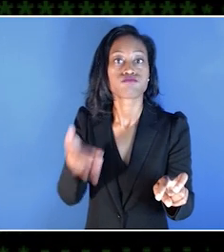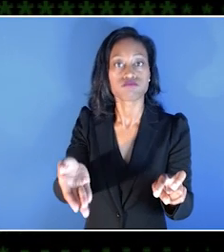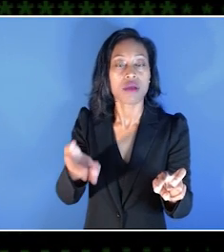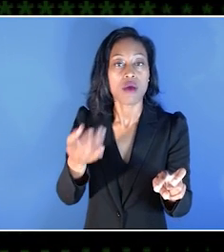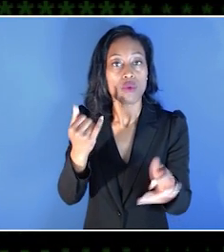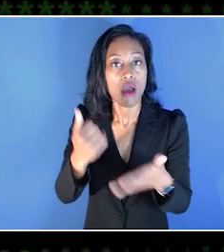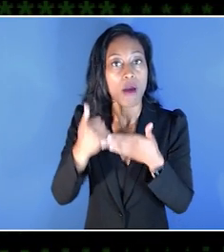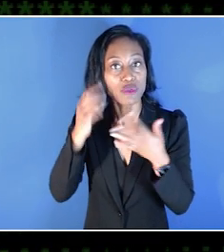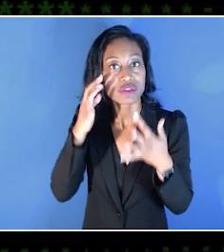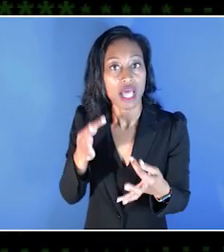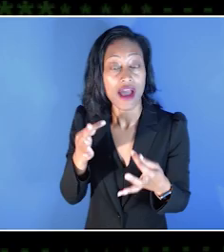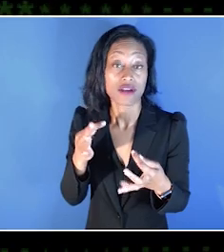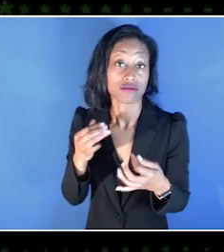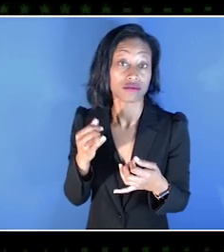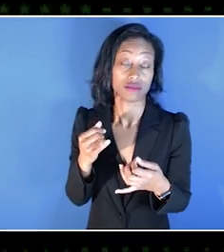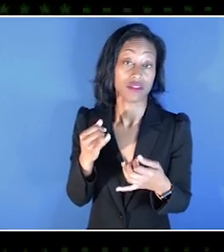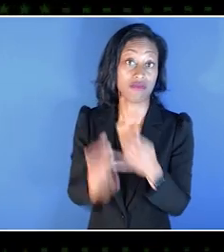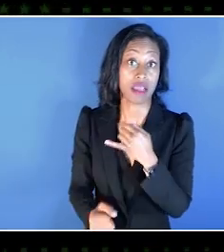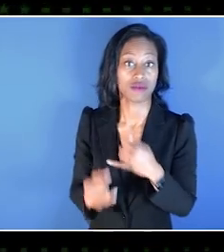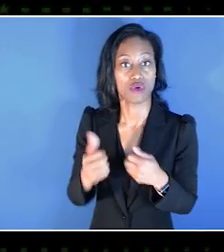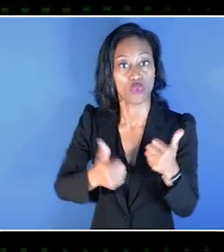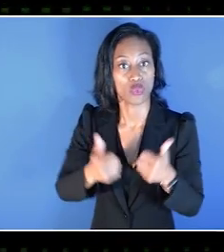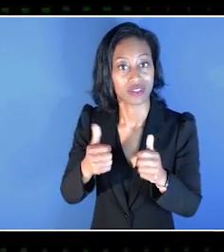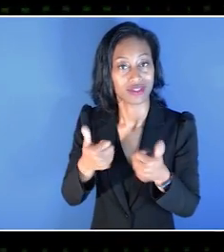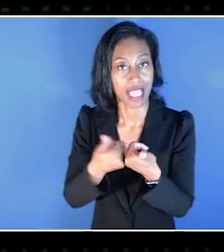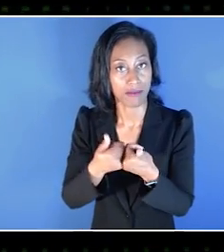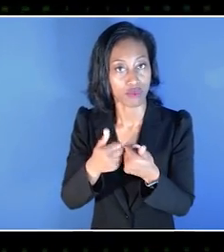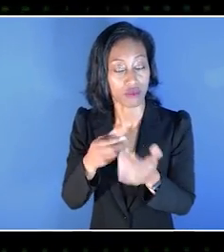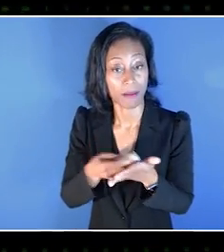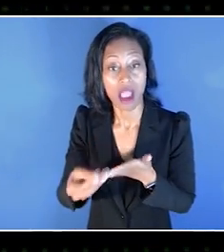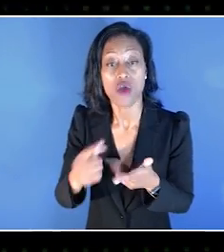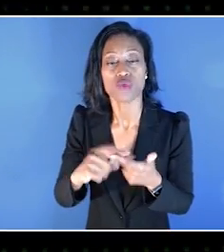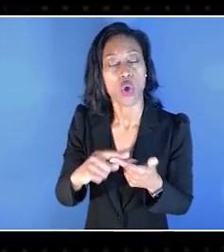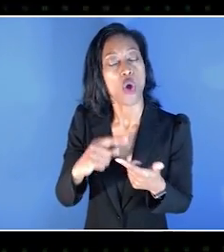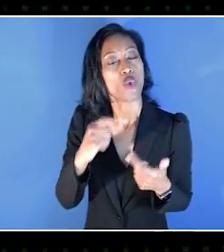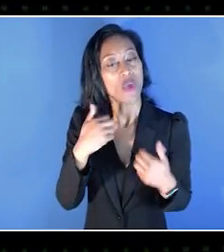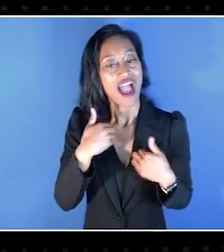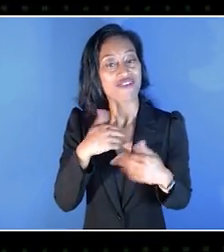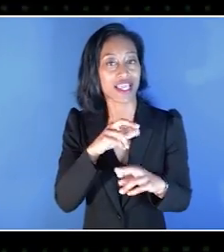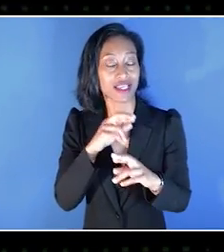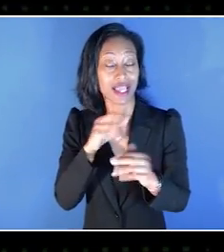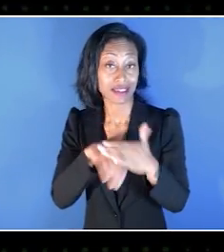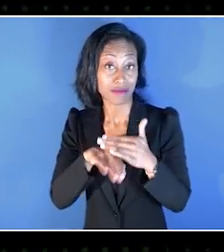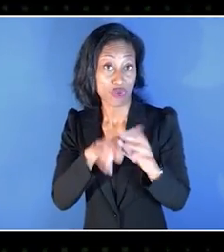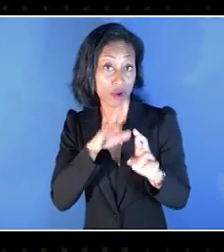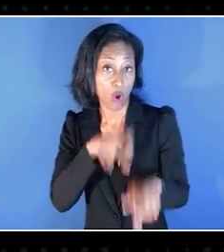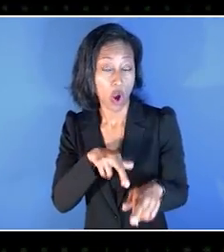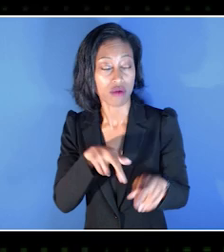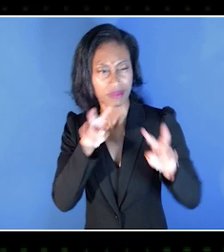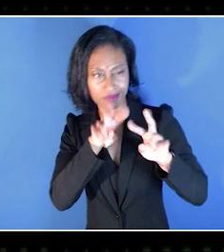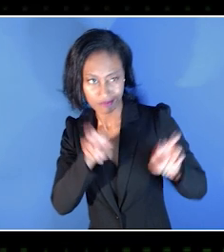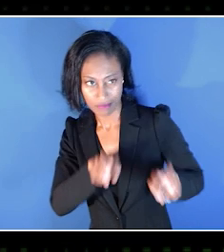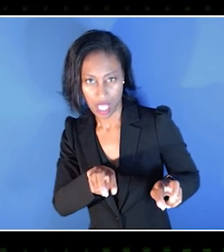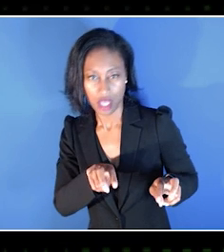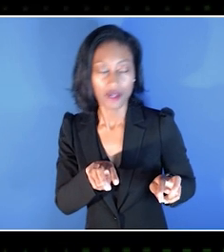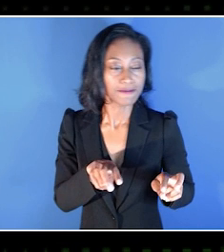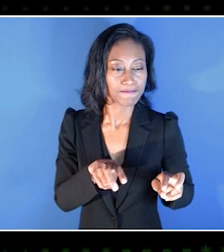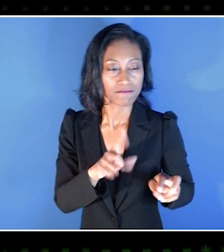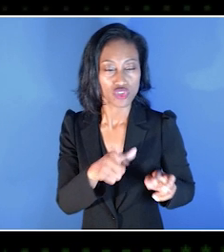So every game page has an accessibility report where we've gone through and assessed that game, and we've checked what that game offers,